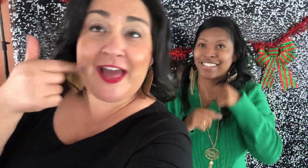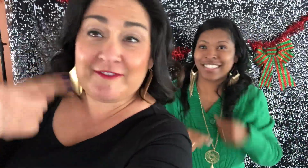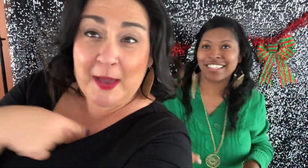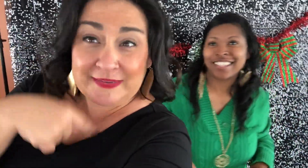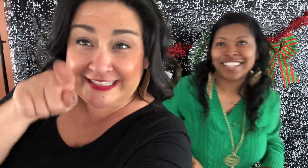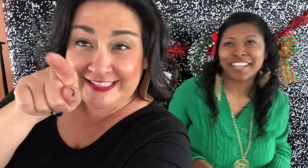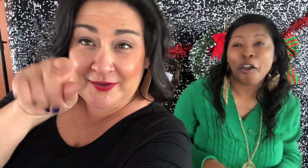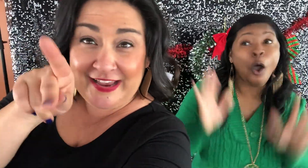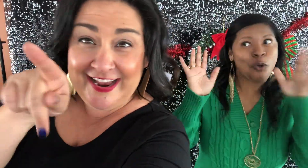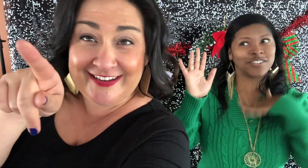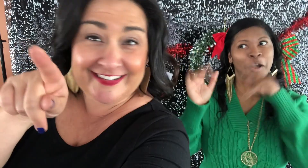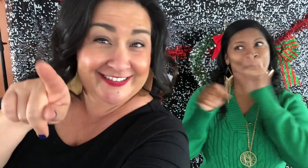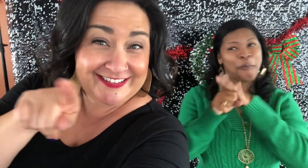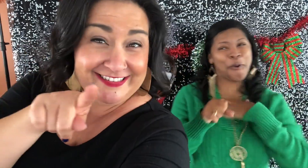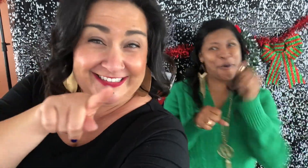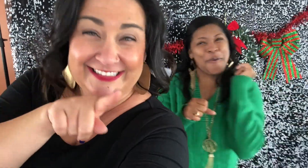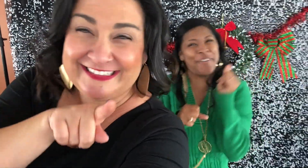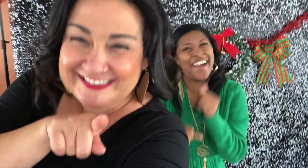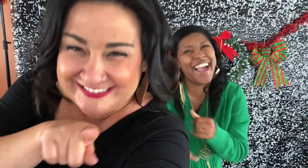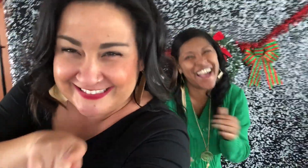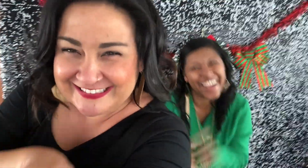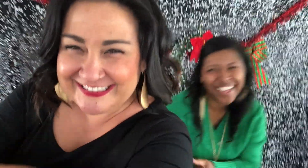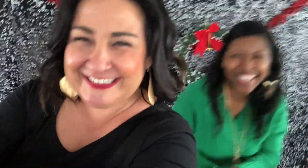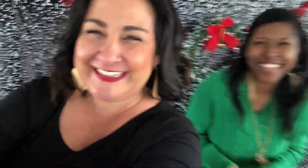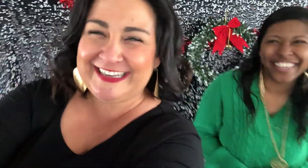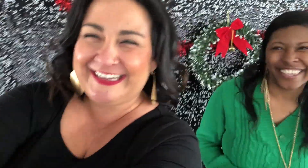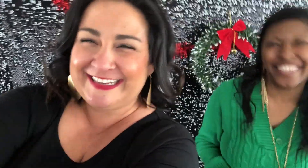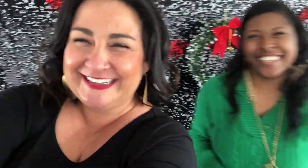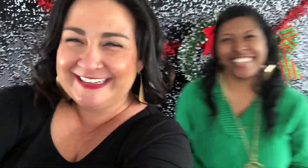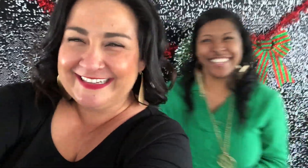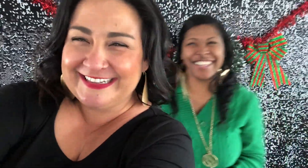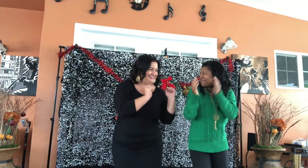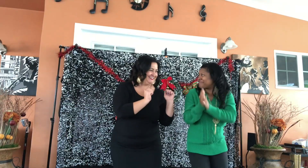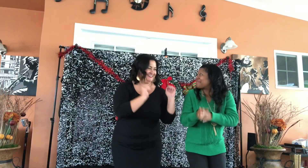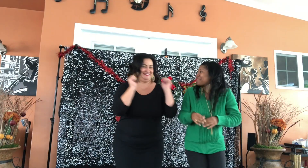but promise you all won't laugh at me?